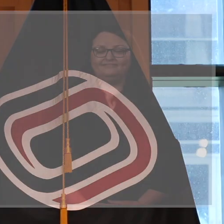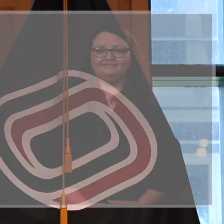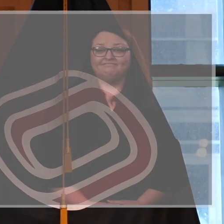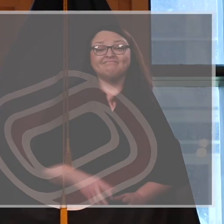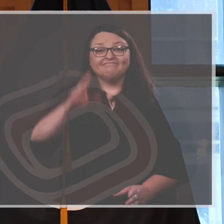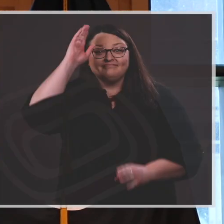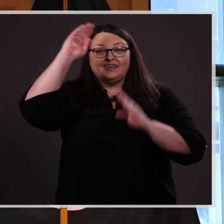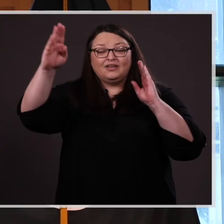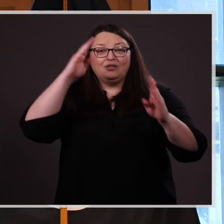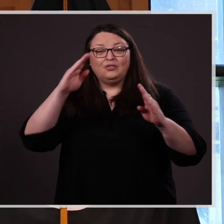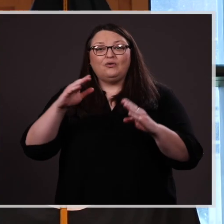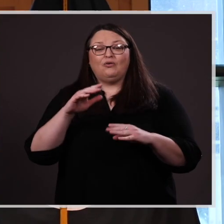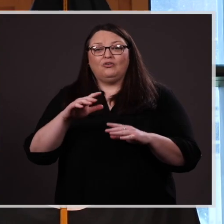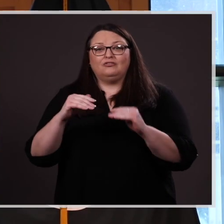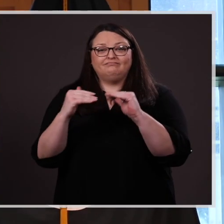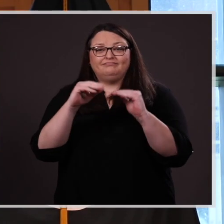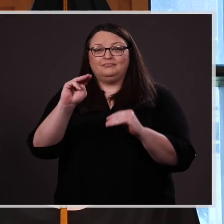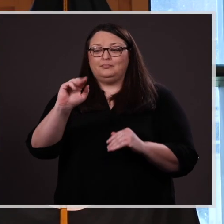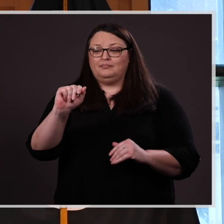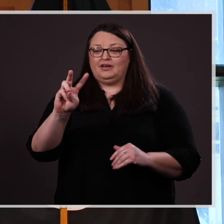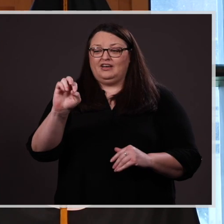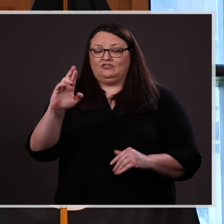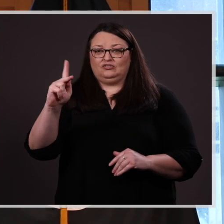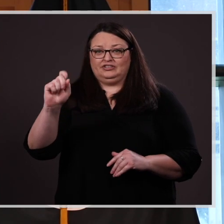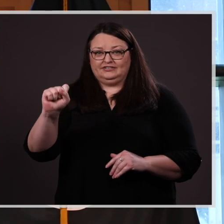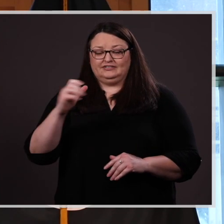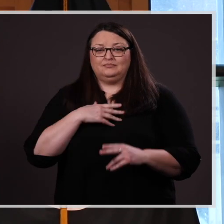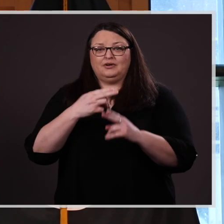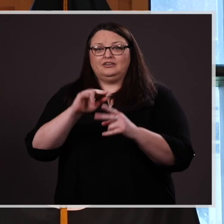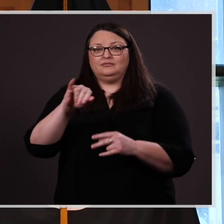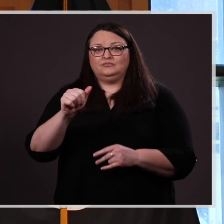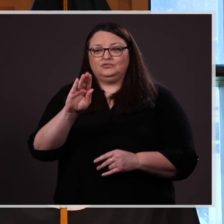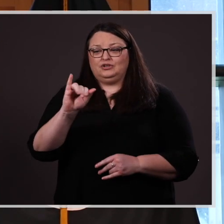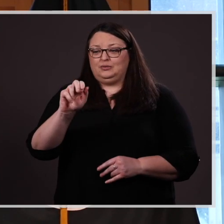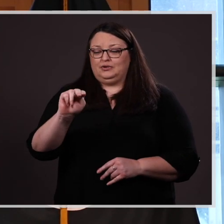Hello my fellow Mavericks. My name is Jabin Moore, and I am your outgoing Student Body